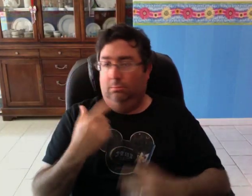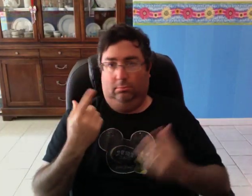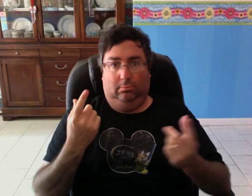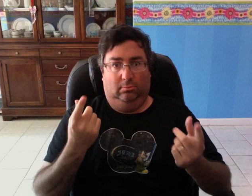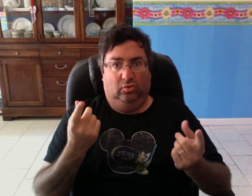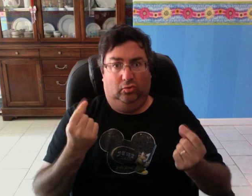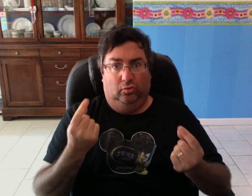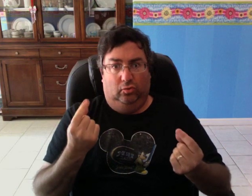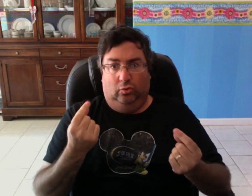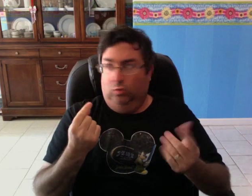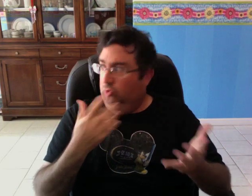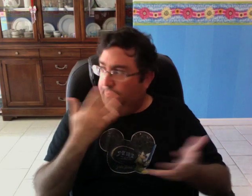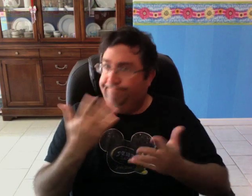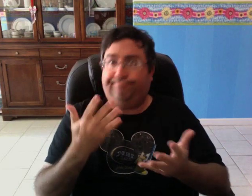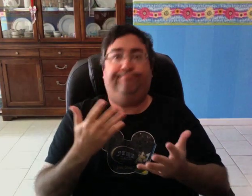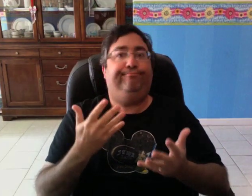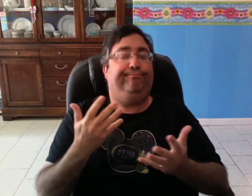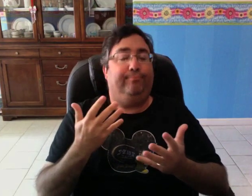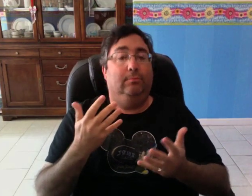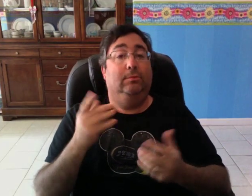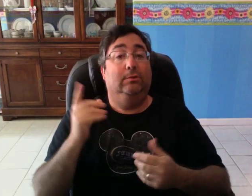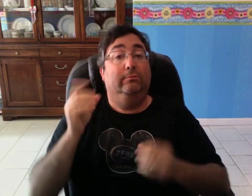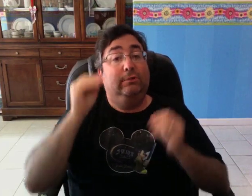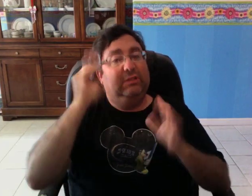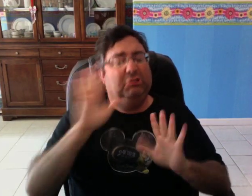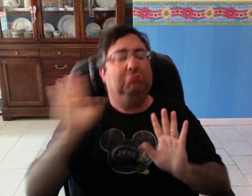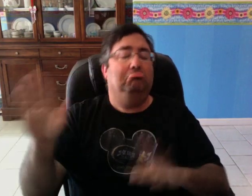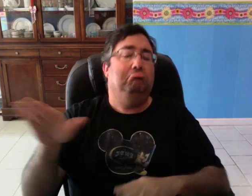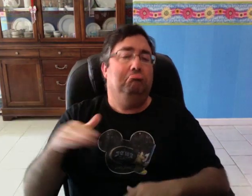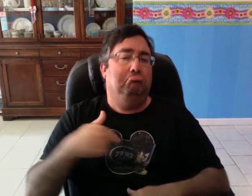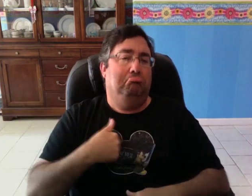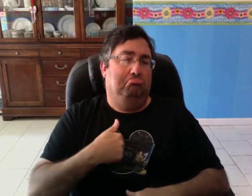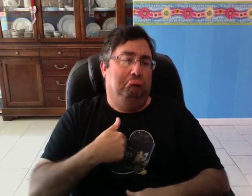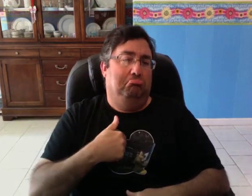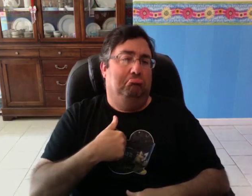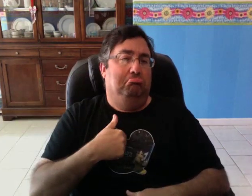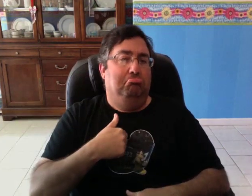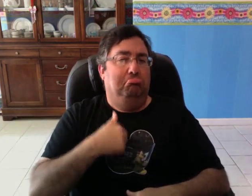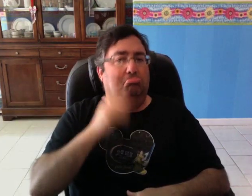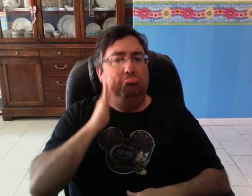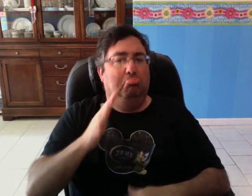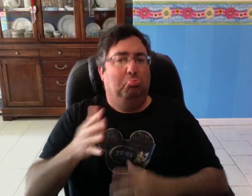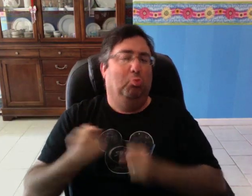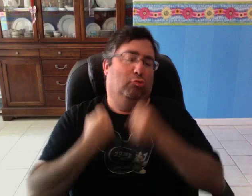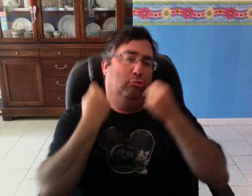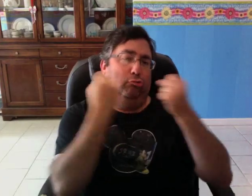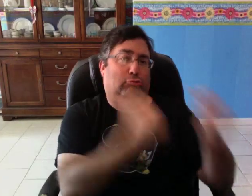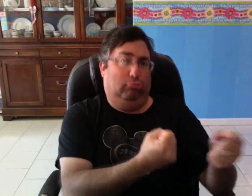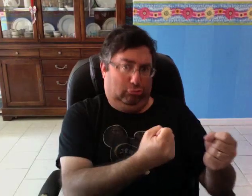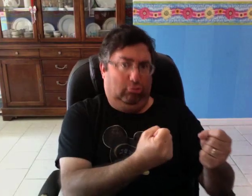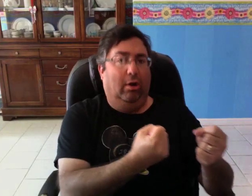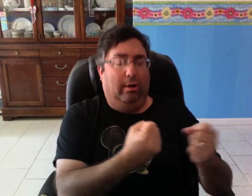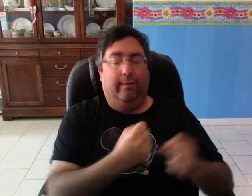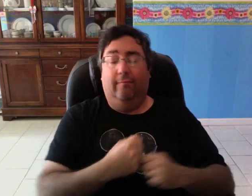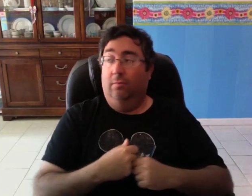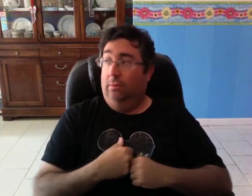My teacher said he would drive me home.